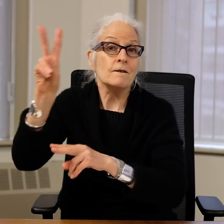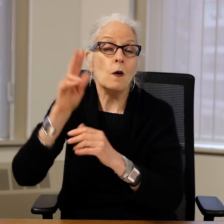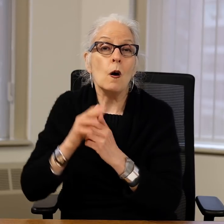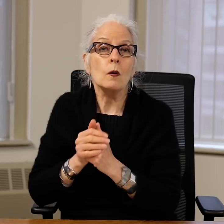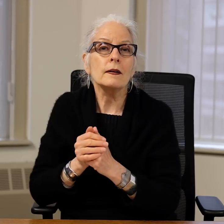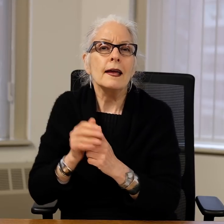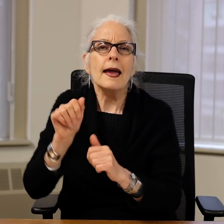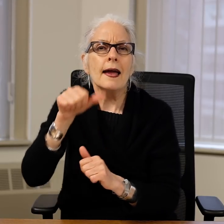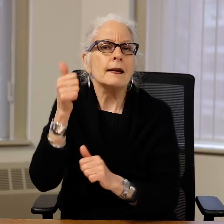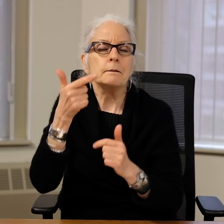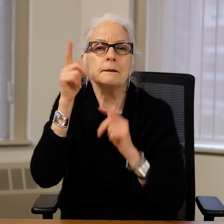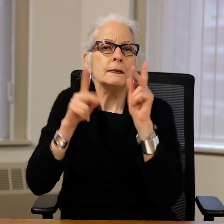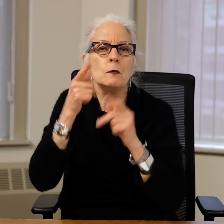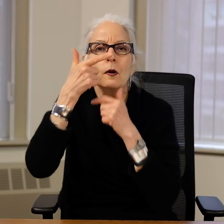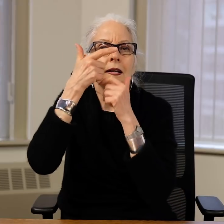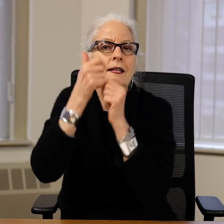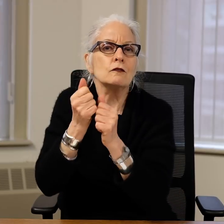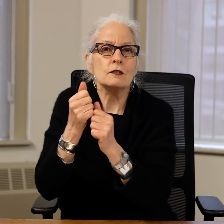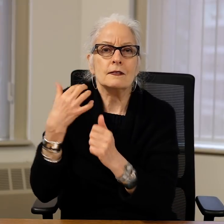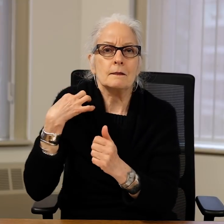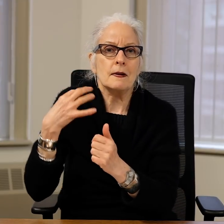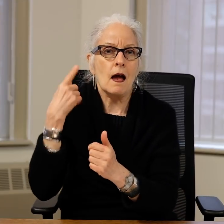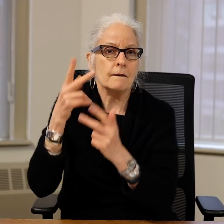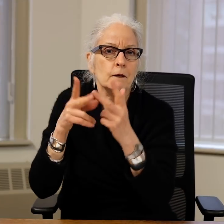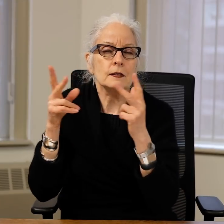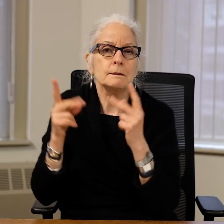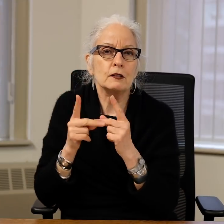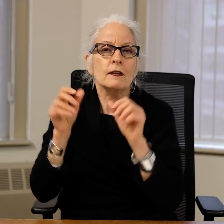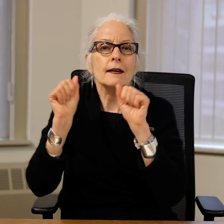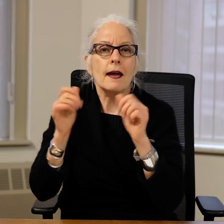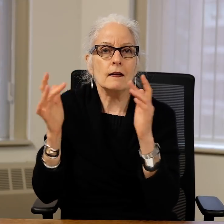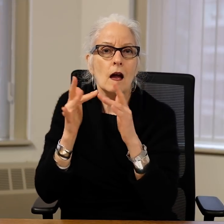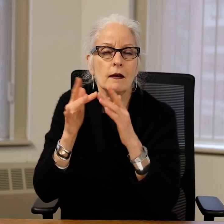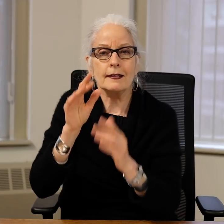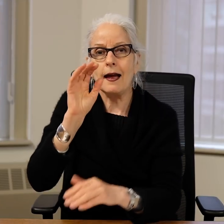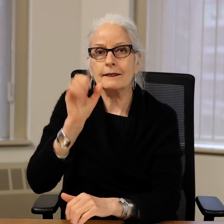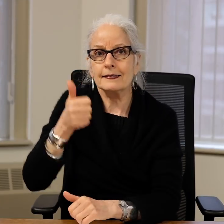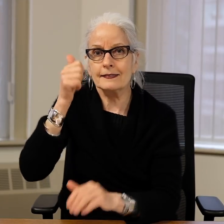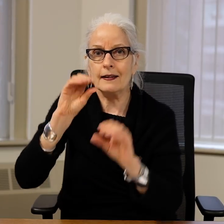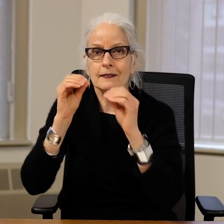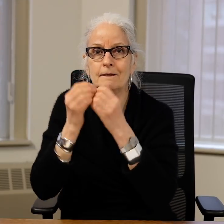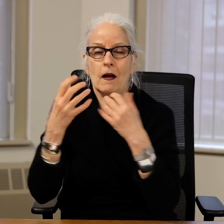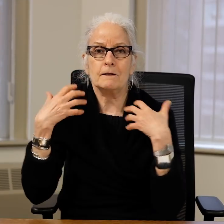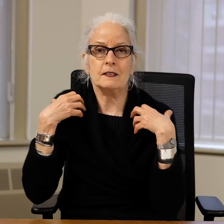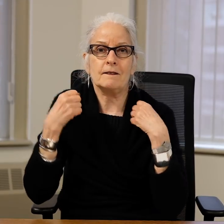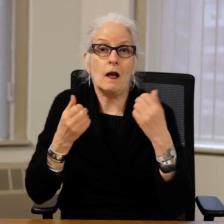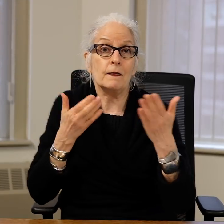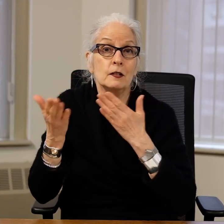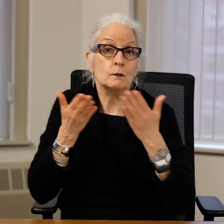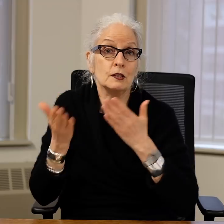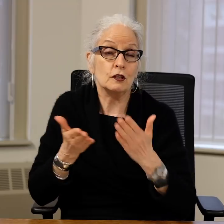Looking forward any individuals interested in applying for the position, can contact